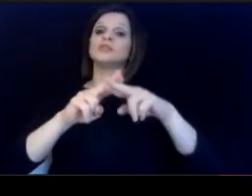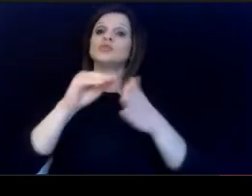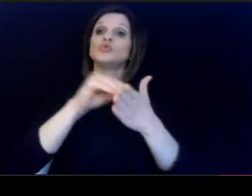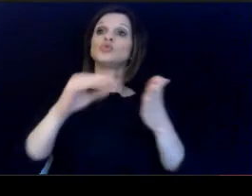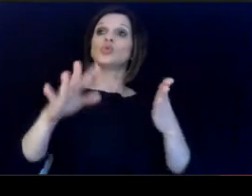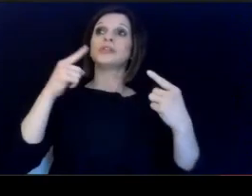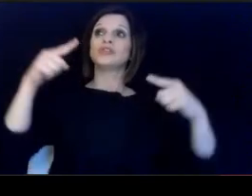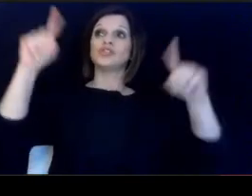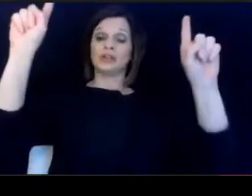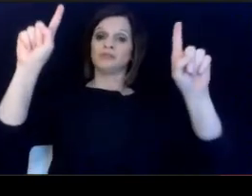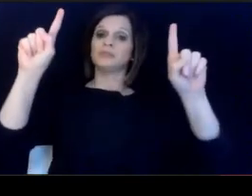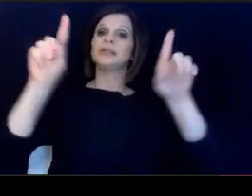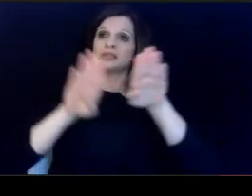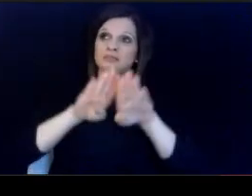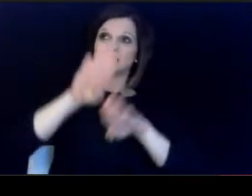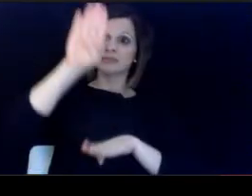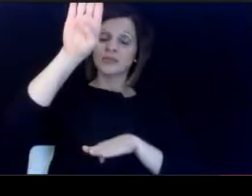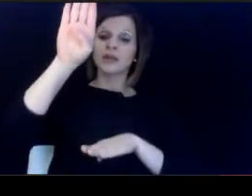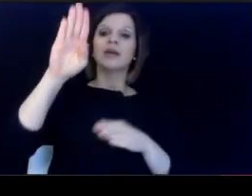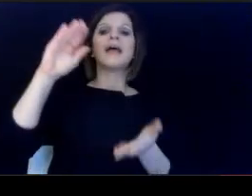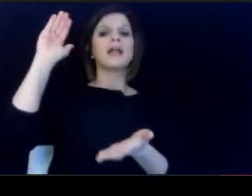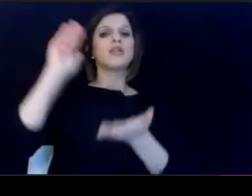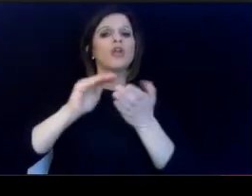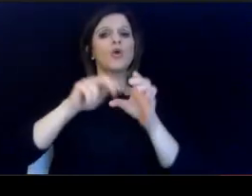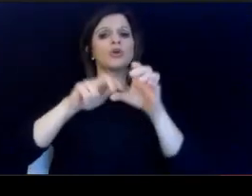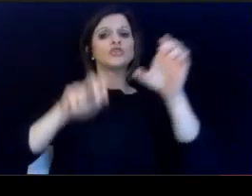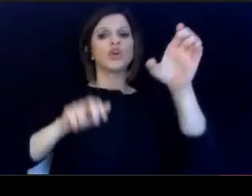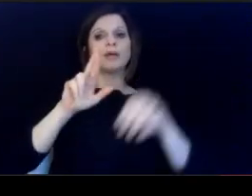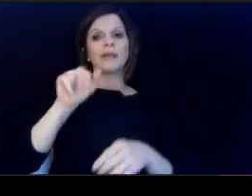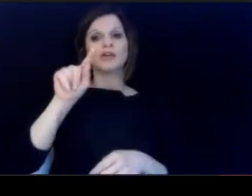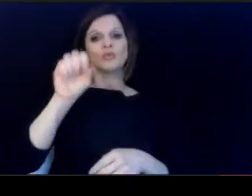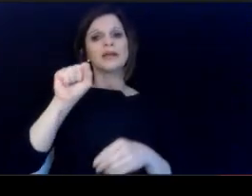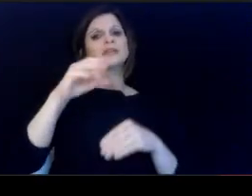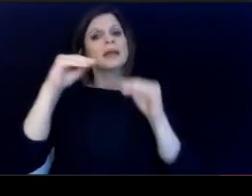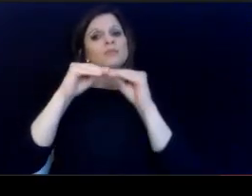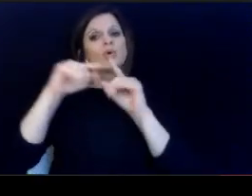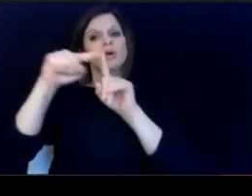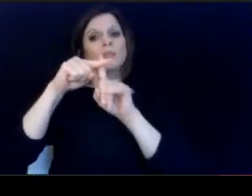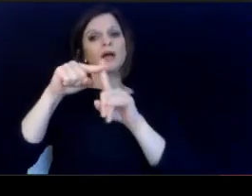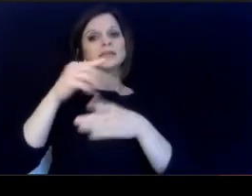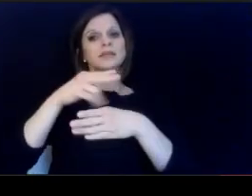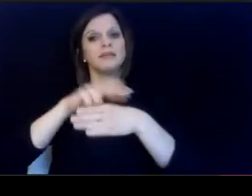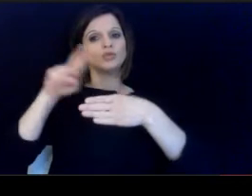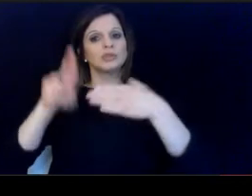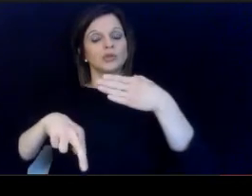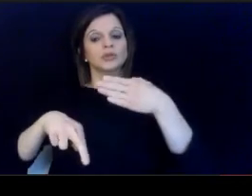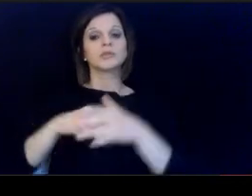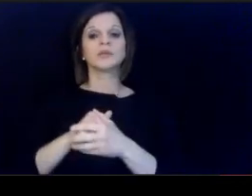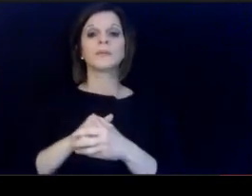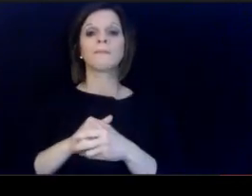dropout rates in other positive outcomes. These include Lord discipline, referrals and increase.